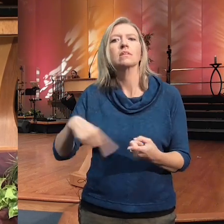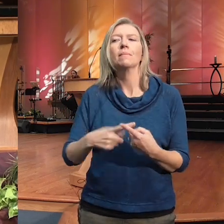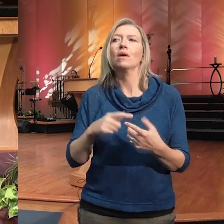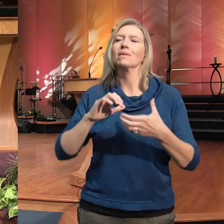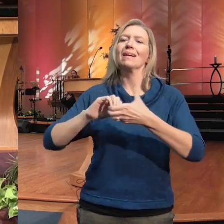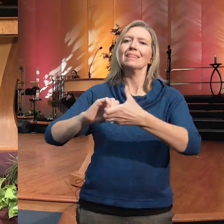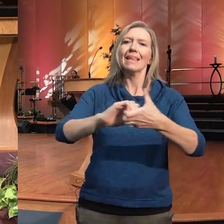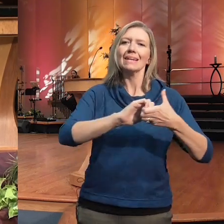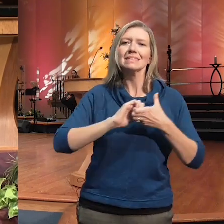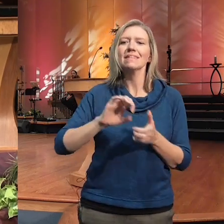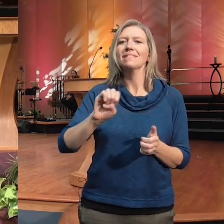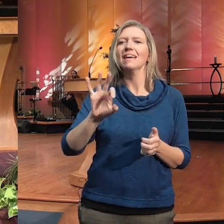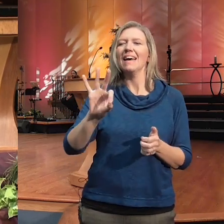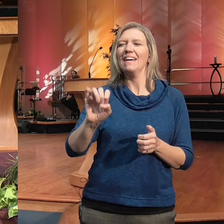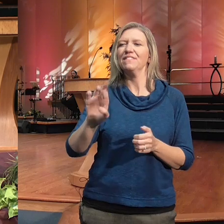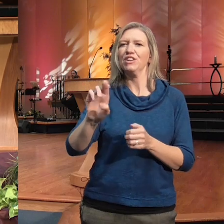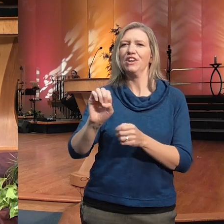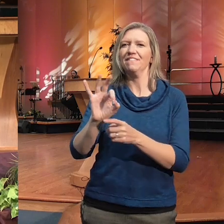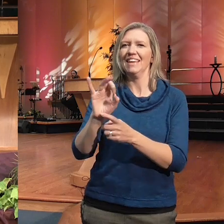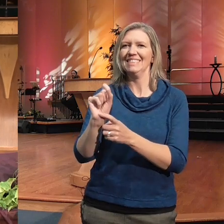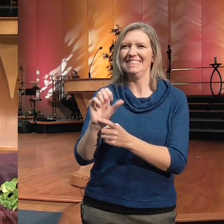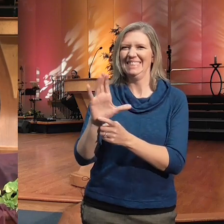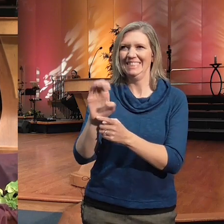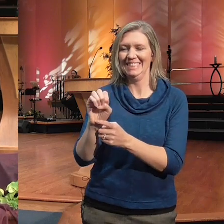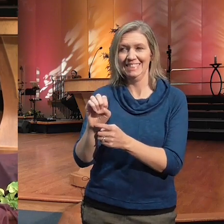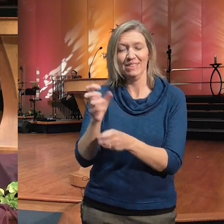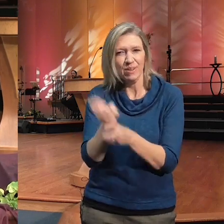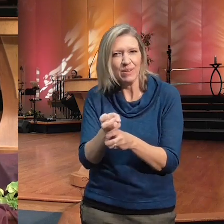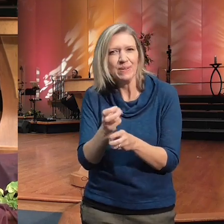yeah Collective effervescence Collective I can't do it Collective effervescence which means when